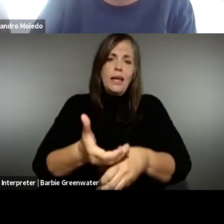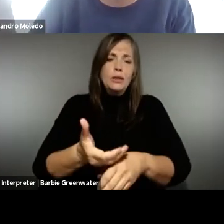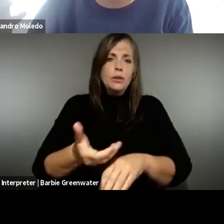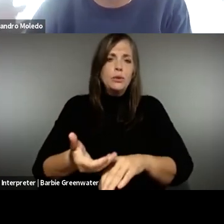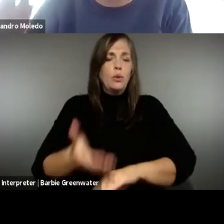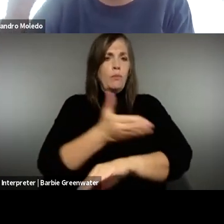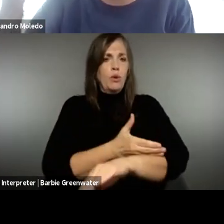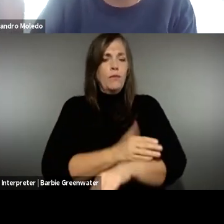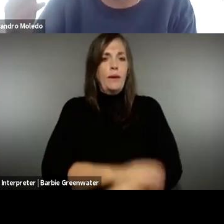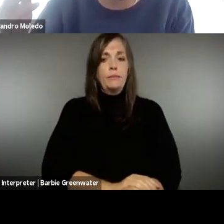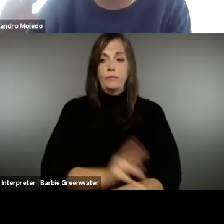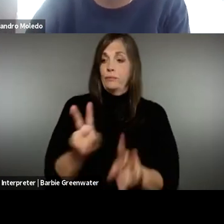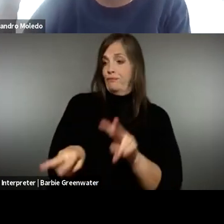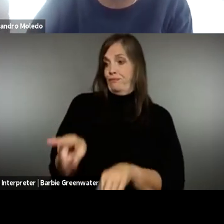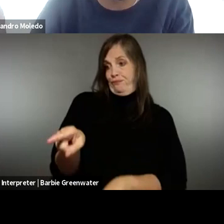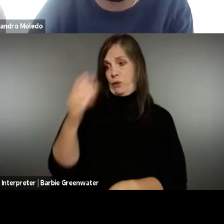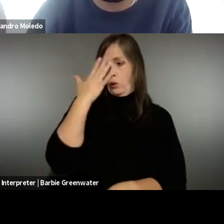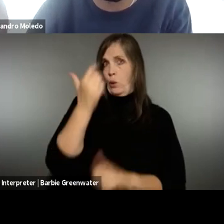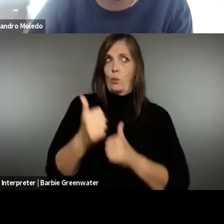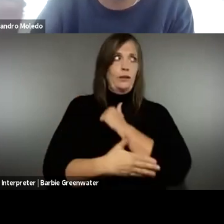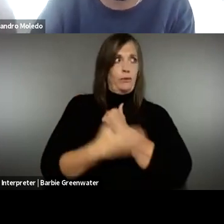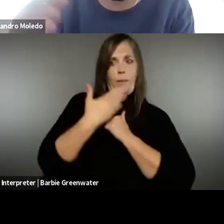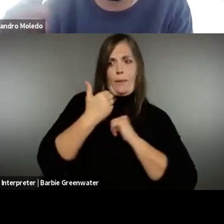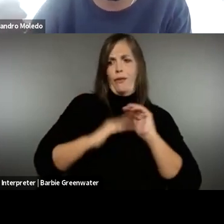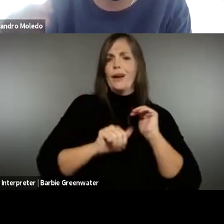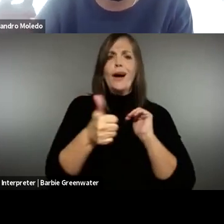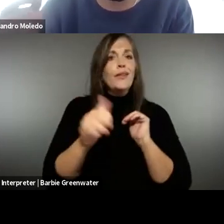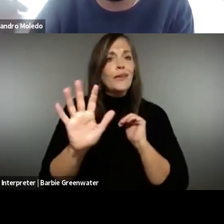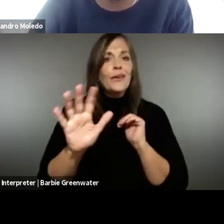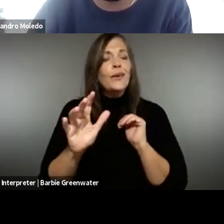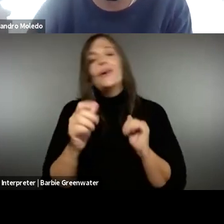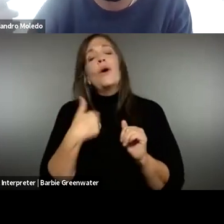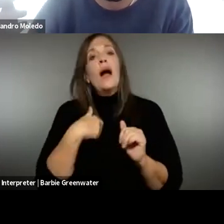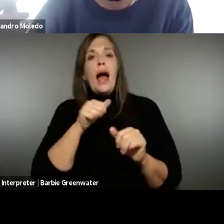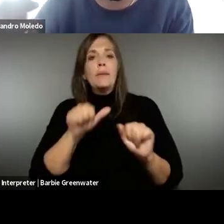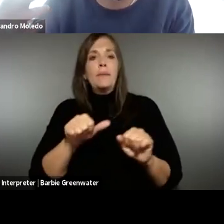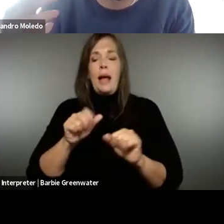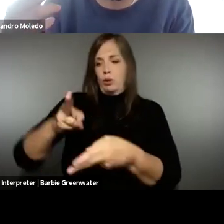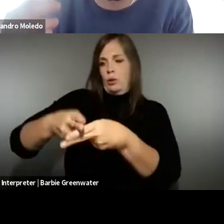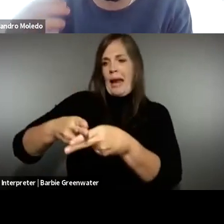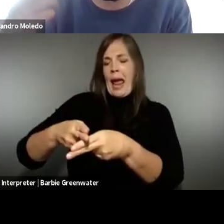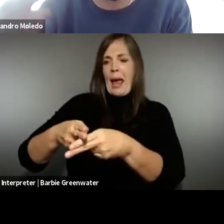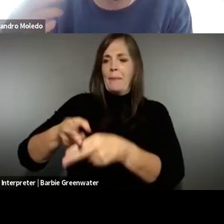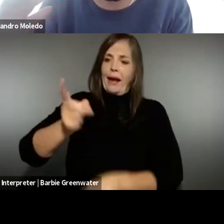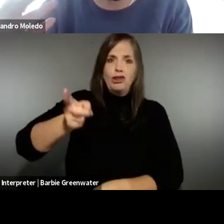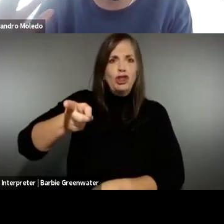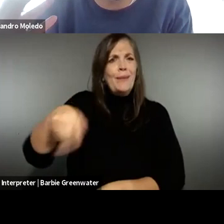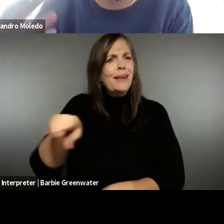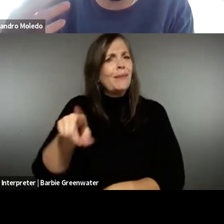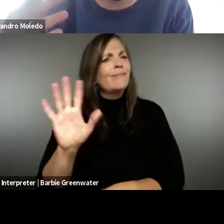improvement. So because we are not monitoring for the sake of, you know, knowing which country performs better than